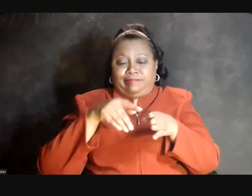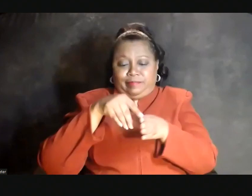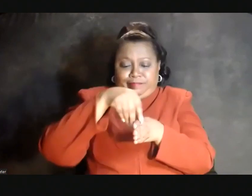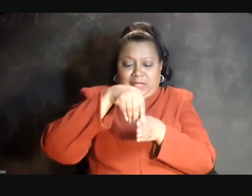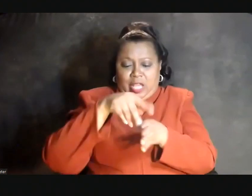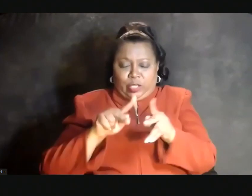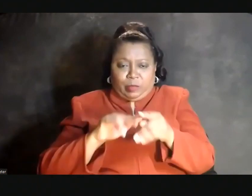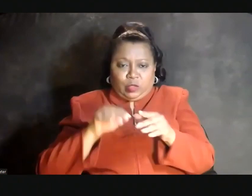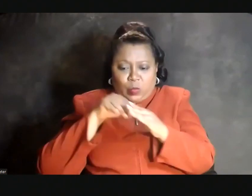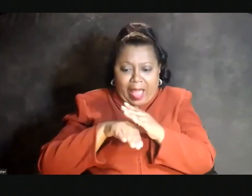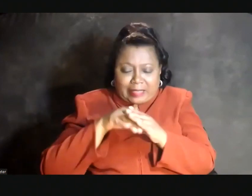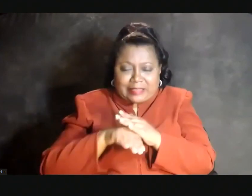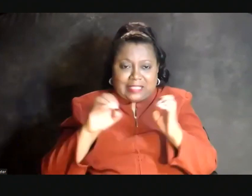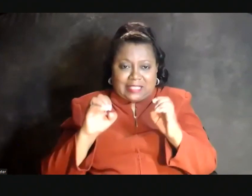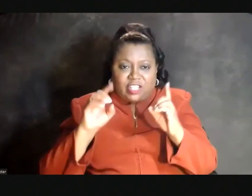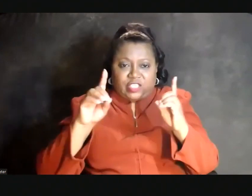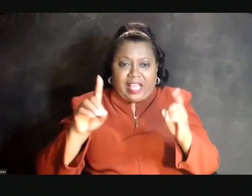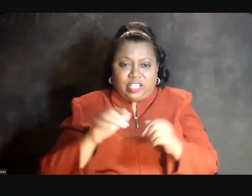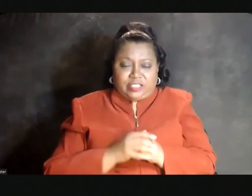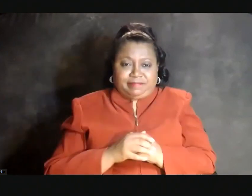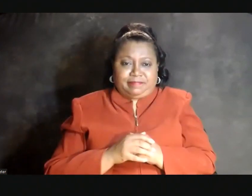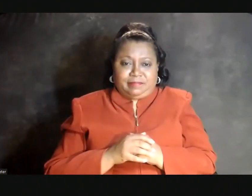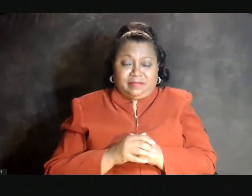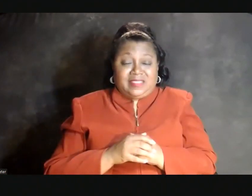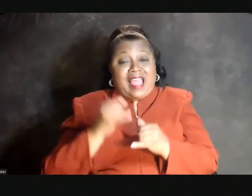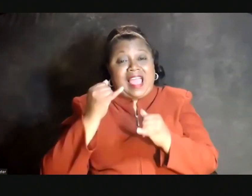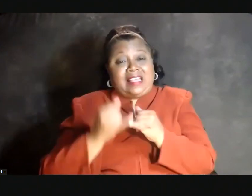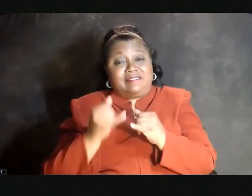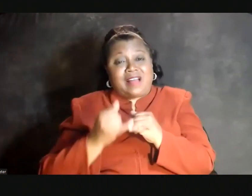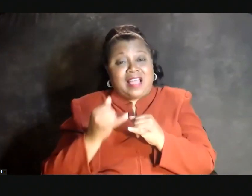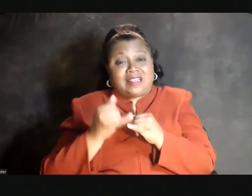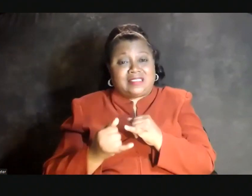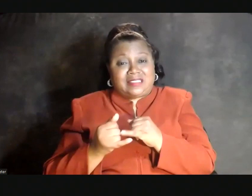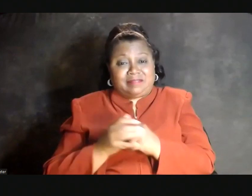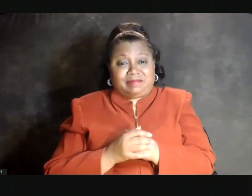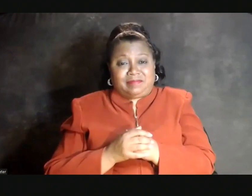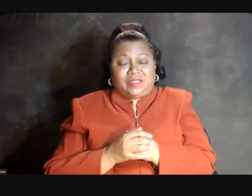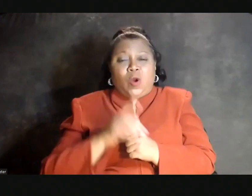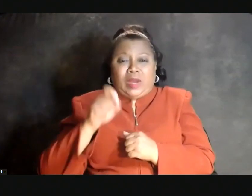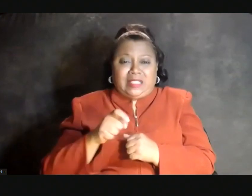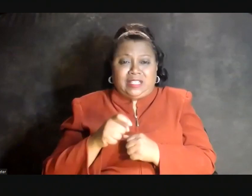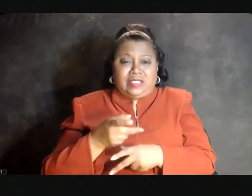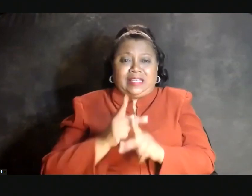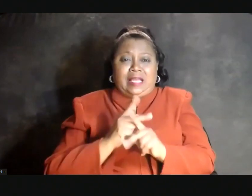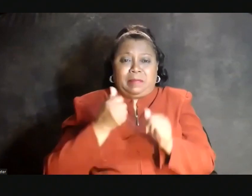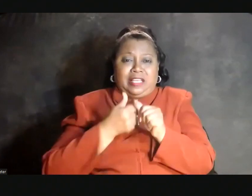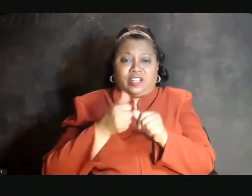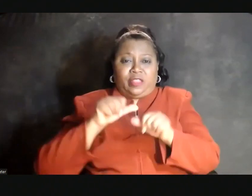to access education. And finally, we need to hold each other accountable for that